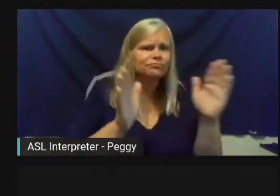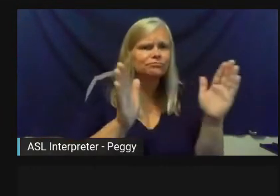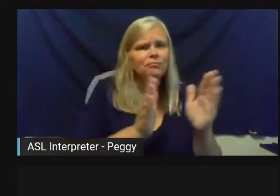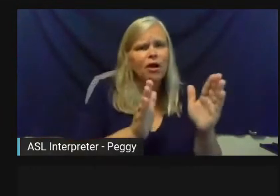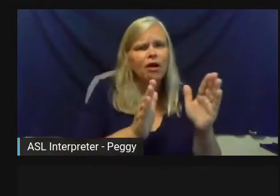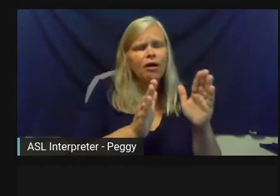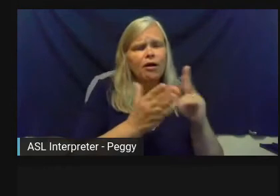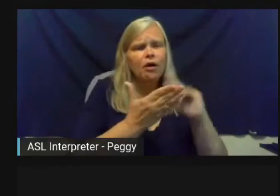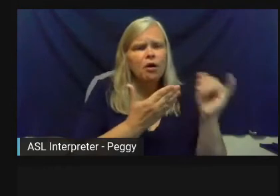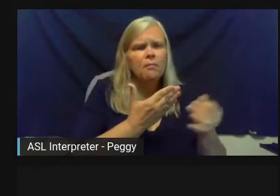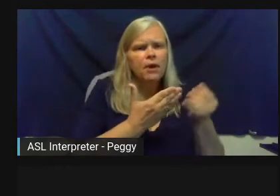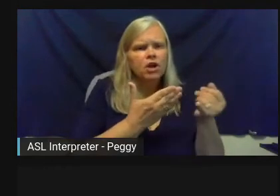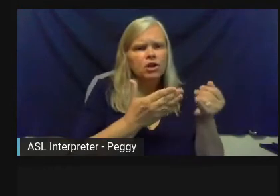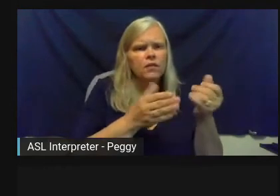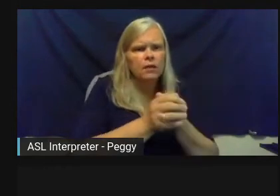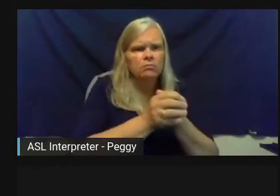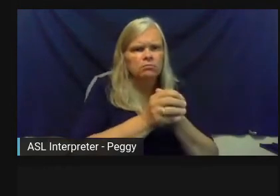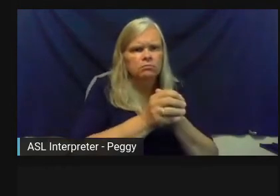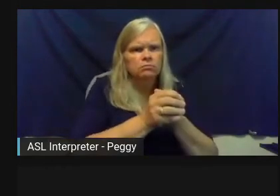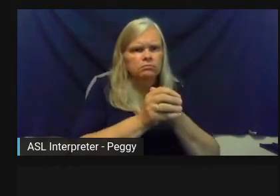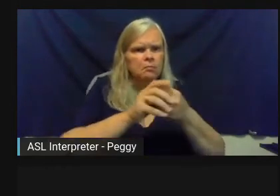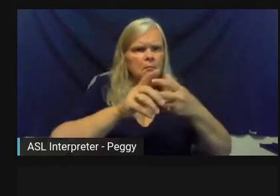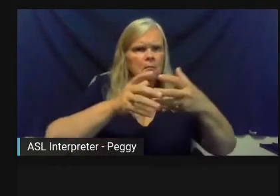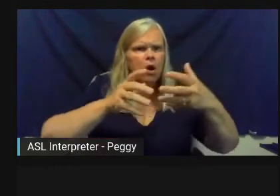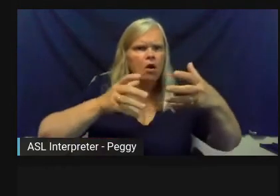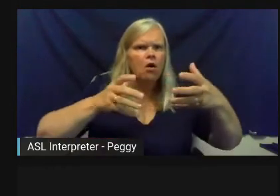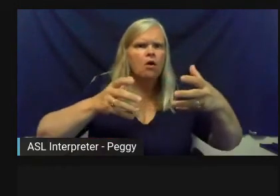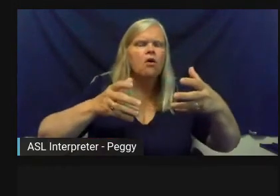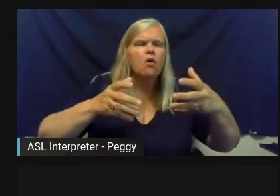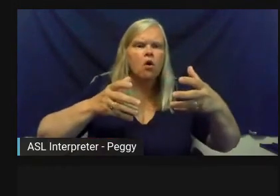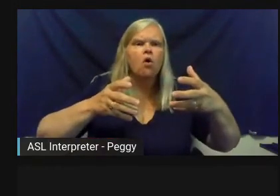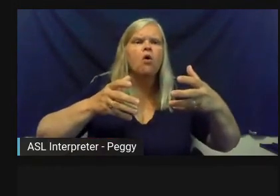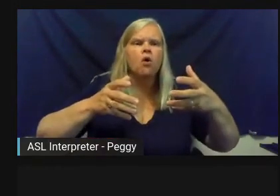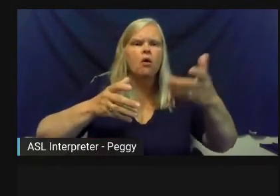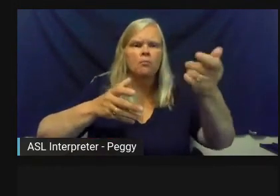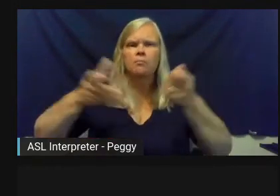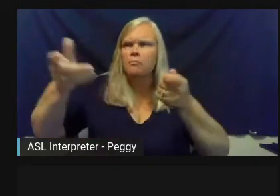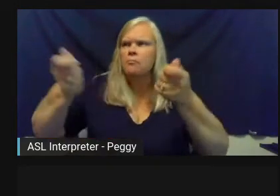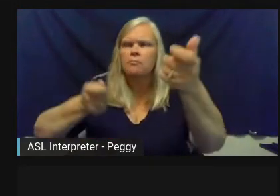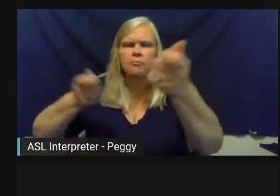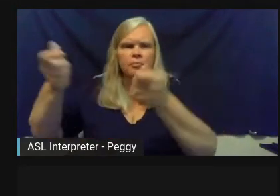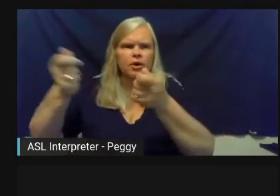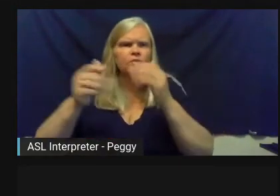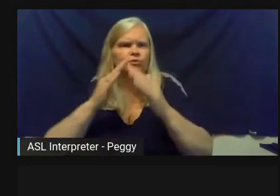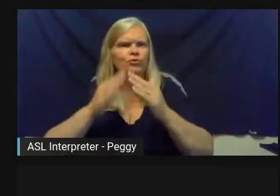those to scale in a way that brings the community along with you?